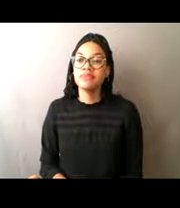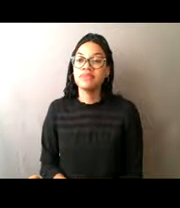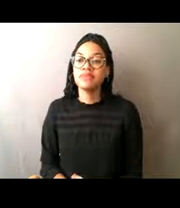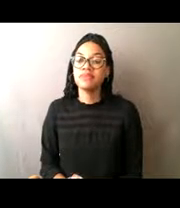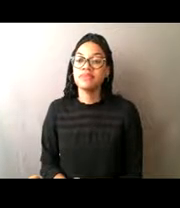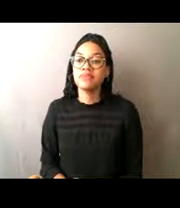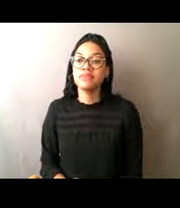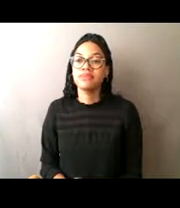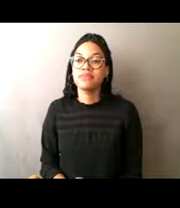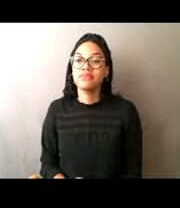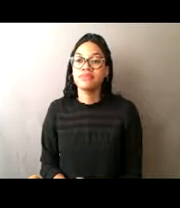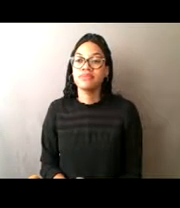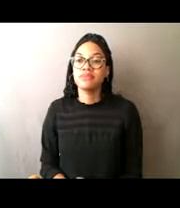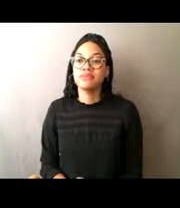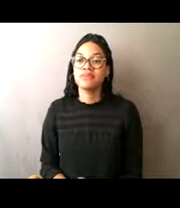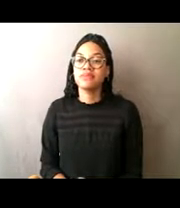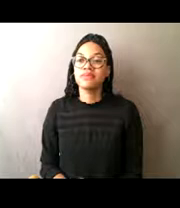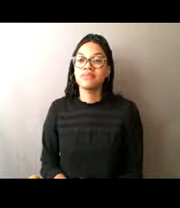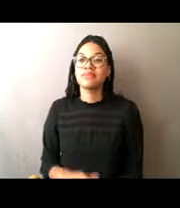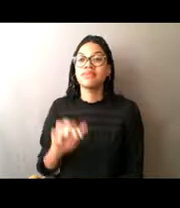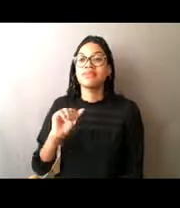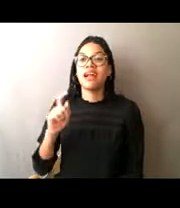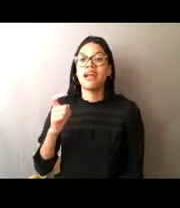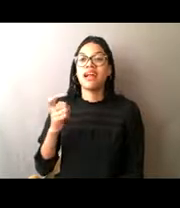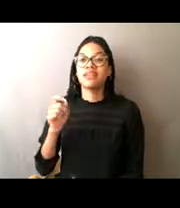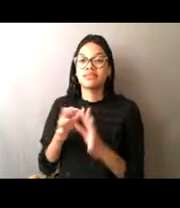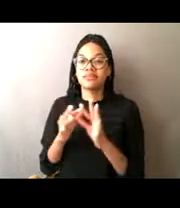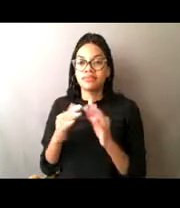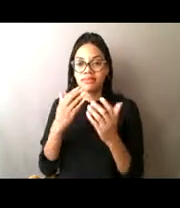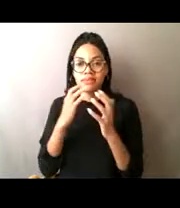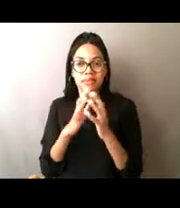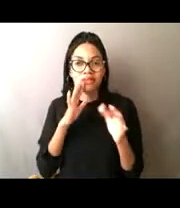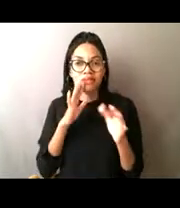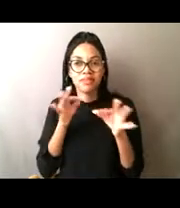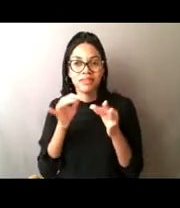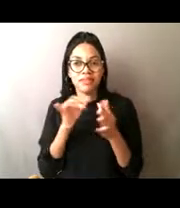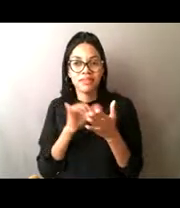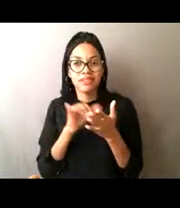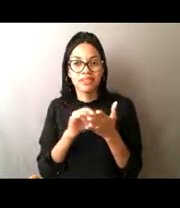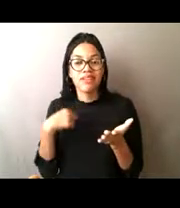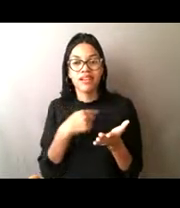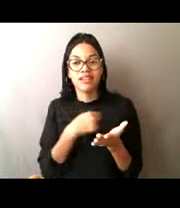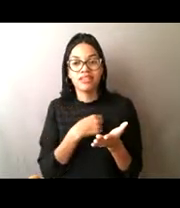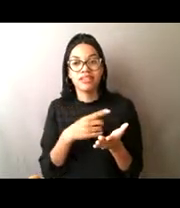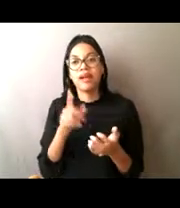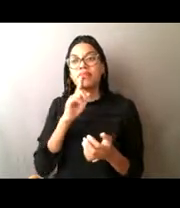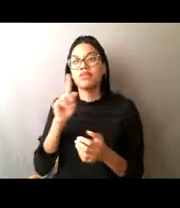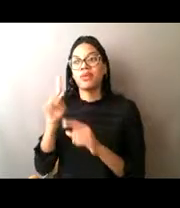Great, thank you very much for explaining that to us, Wynn, I'm sure there'll be some questions. Before there are,